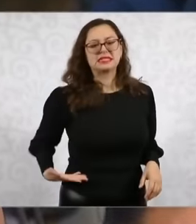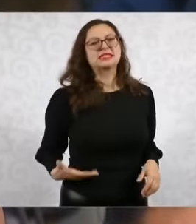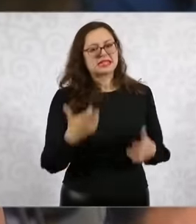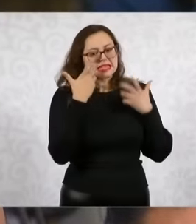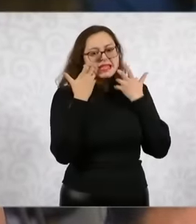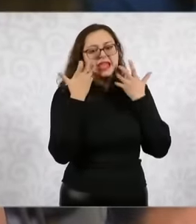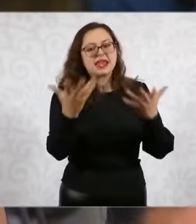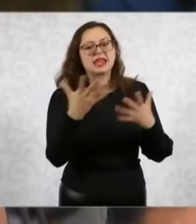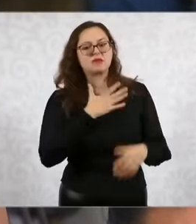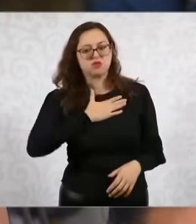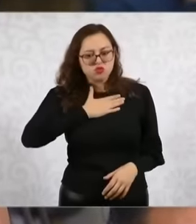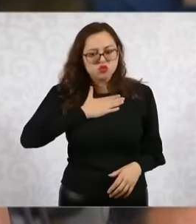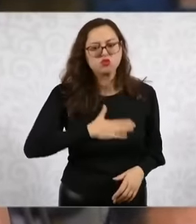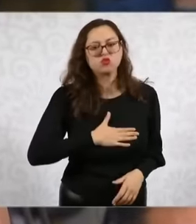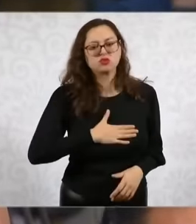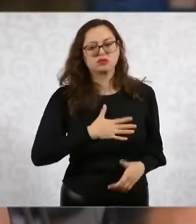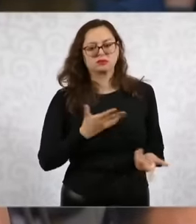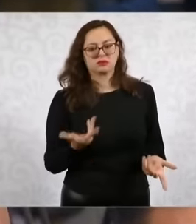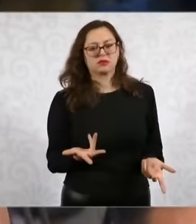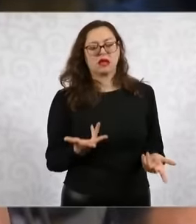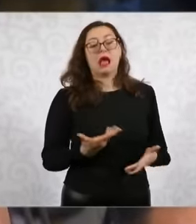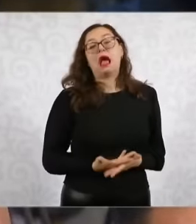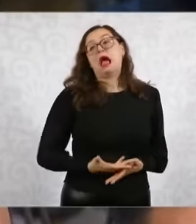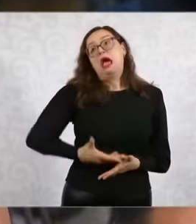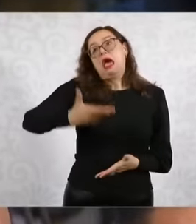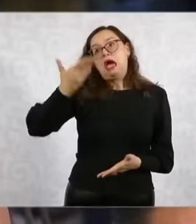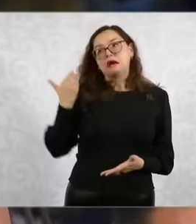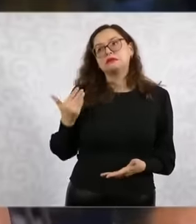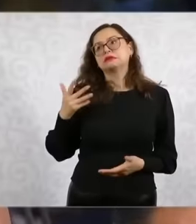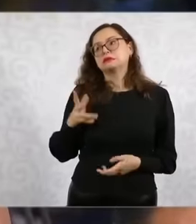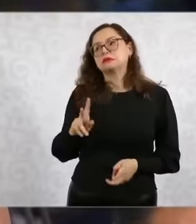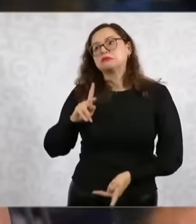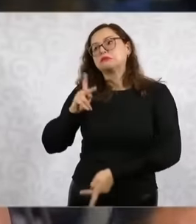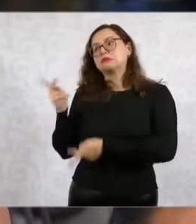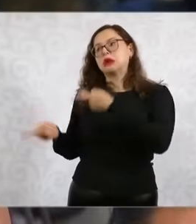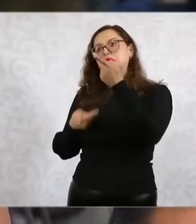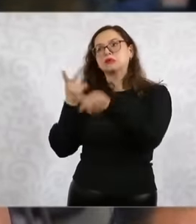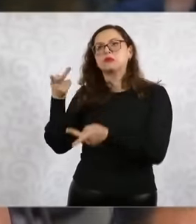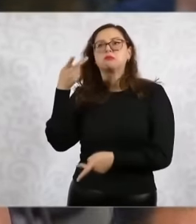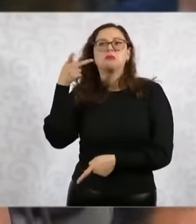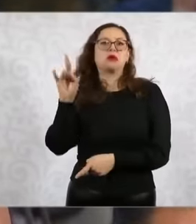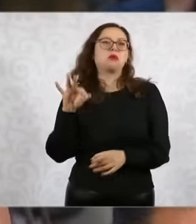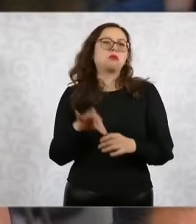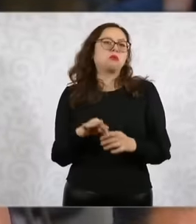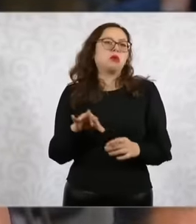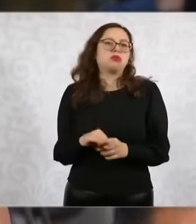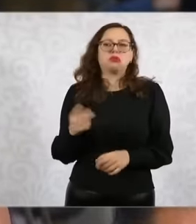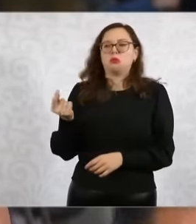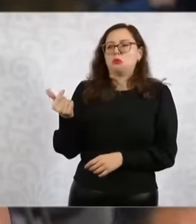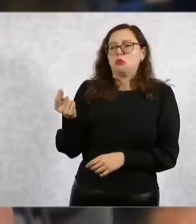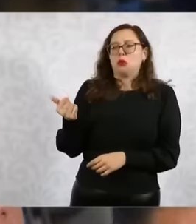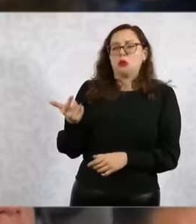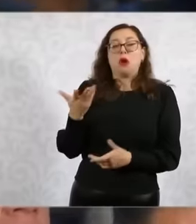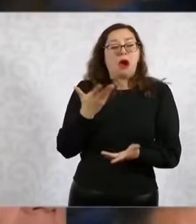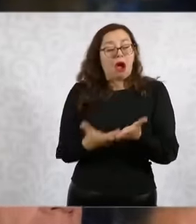consultation that turned out to be non-binding? In this government, what will that relationship be towards the past and